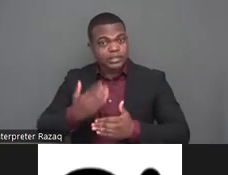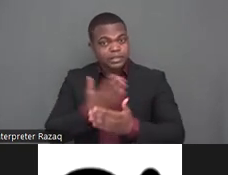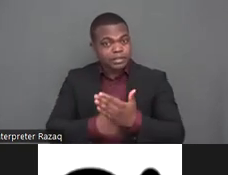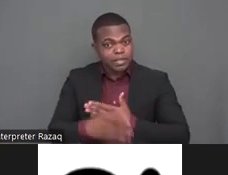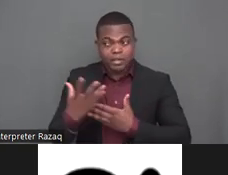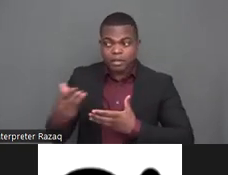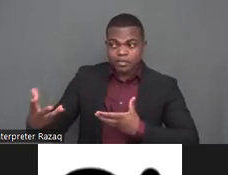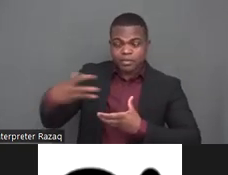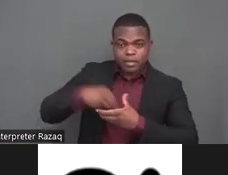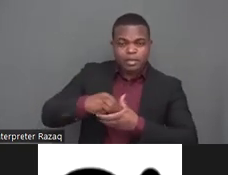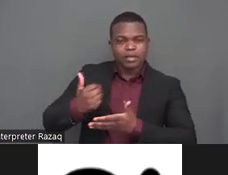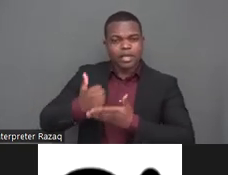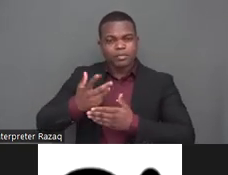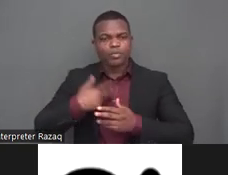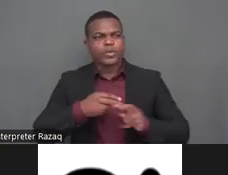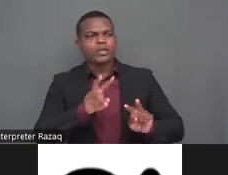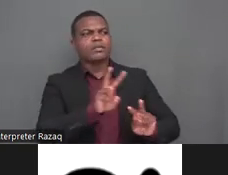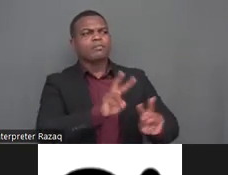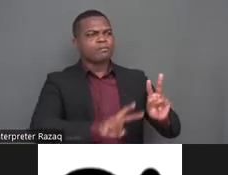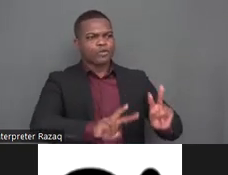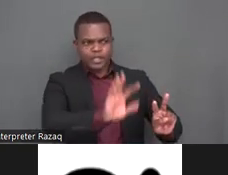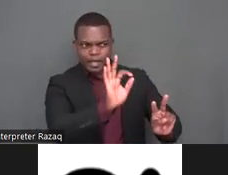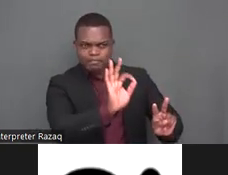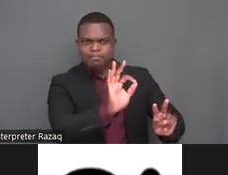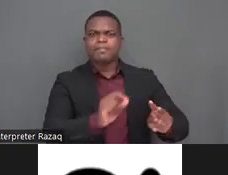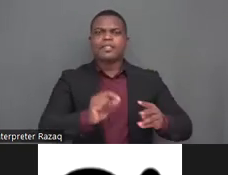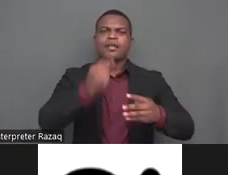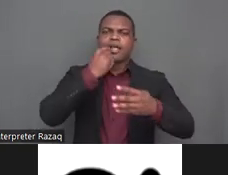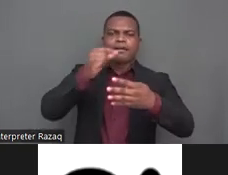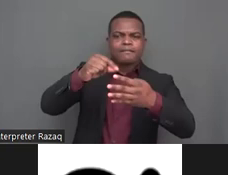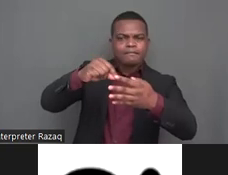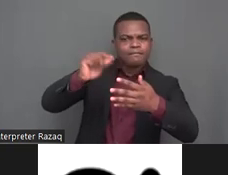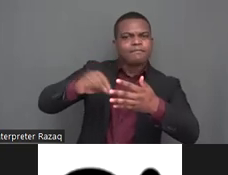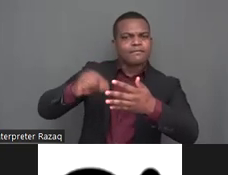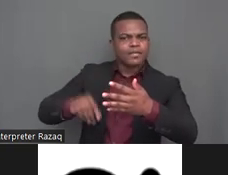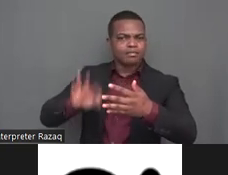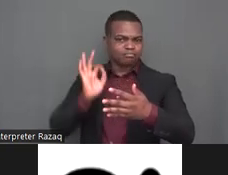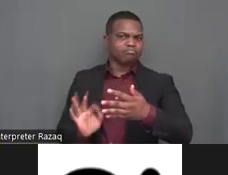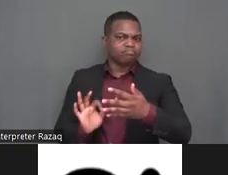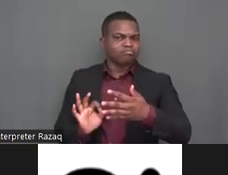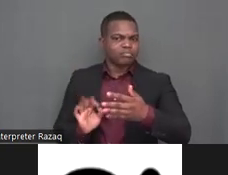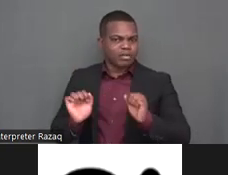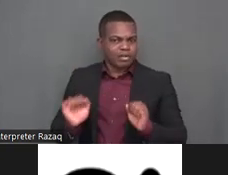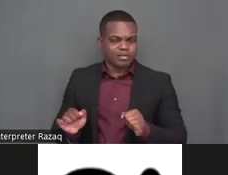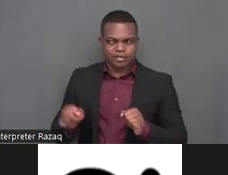the russian federation aggression in ukraine has placed almost 3 million persons with disabilities